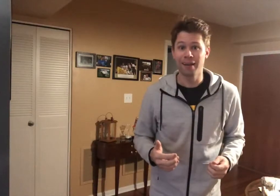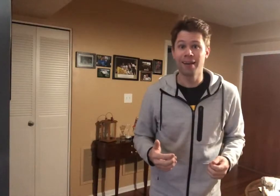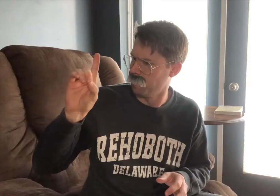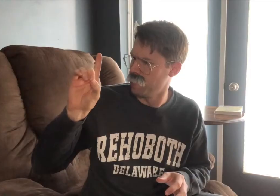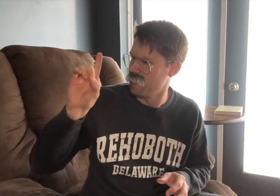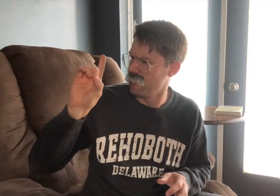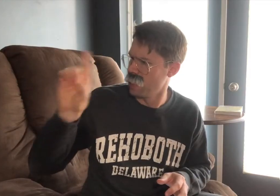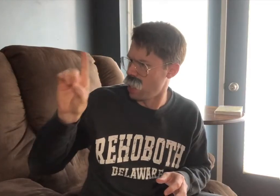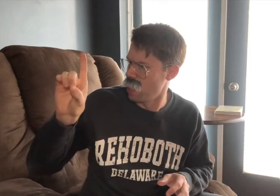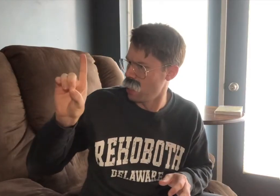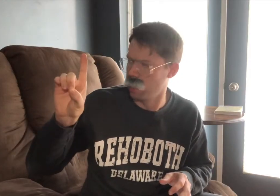D...